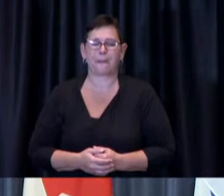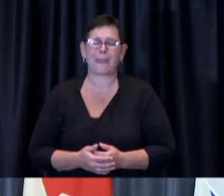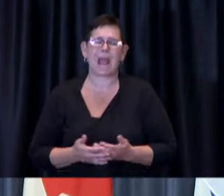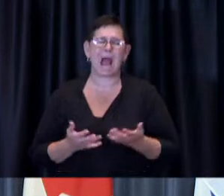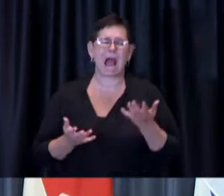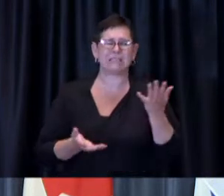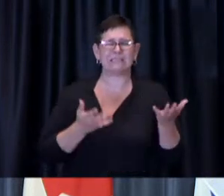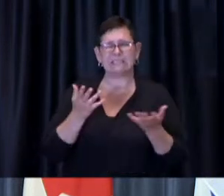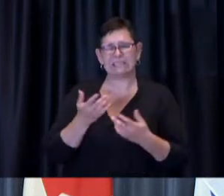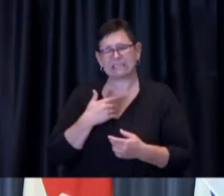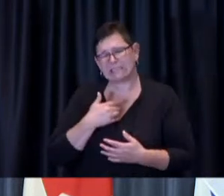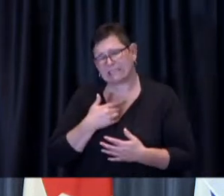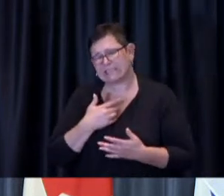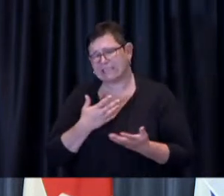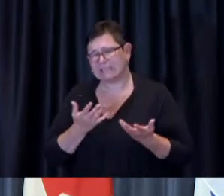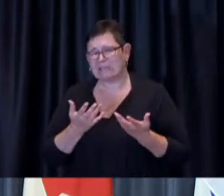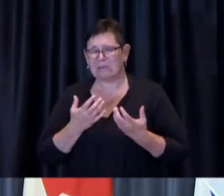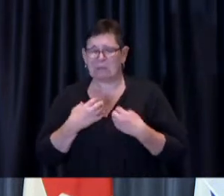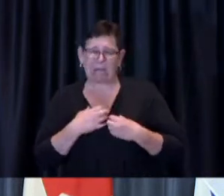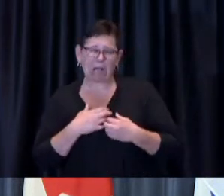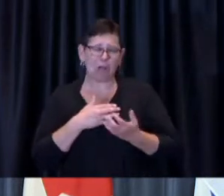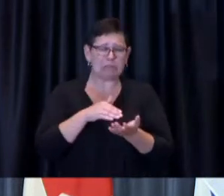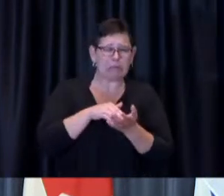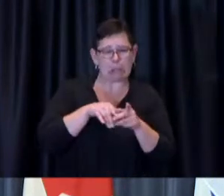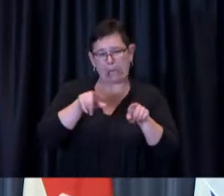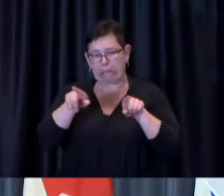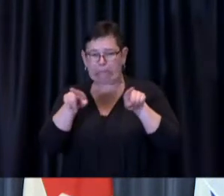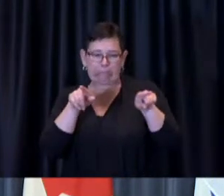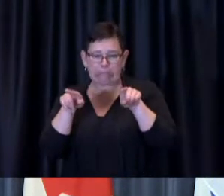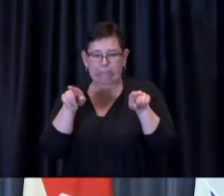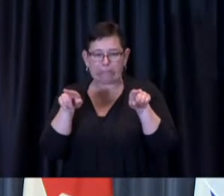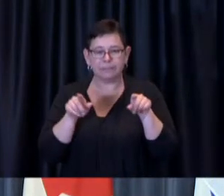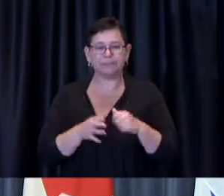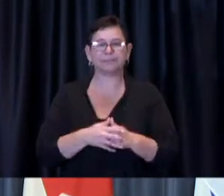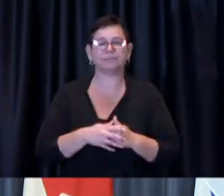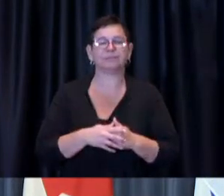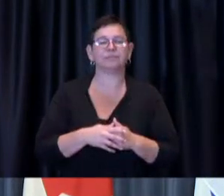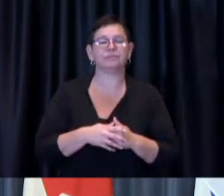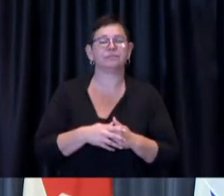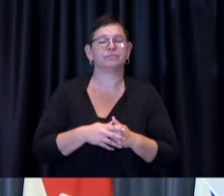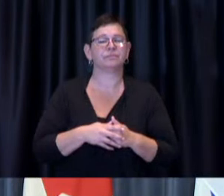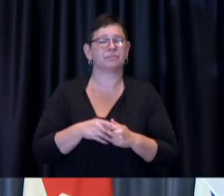Tory and dr develop she wants to win is so far premier ford seems to be treating